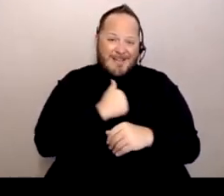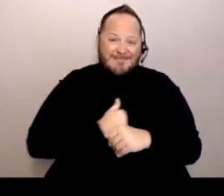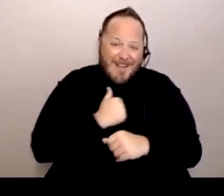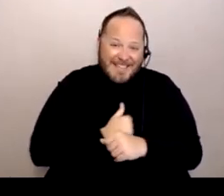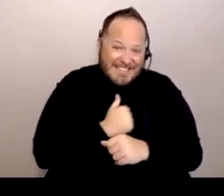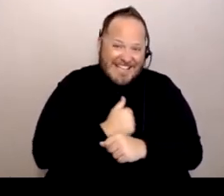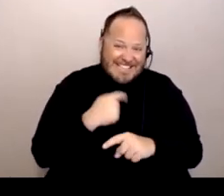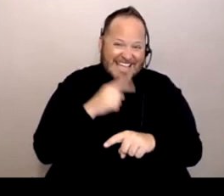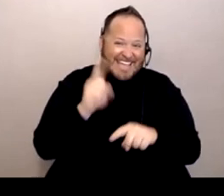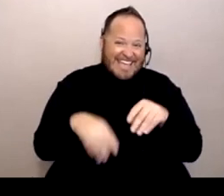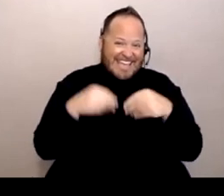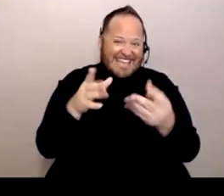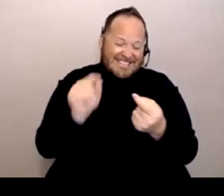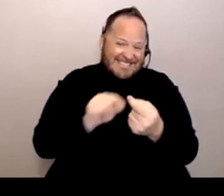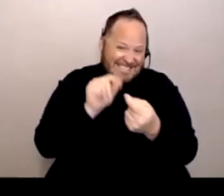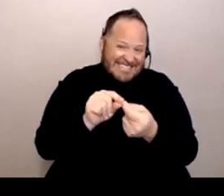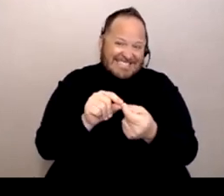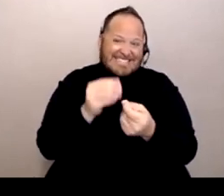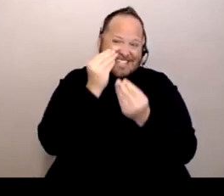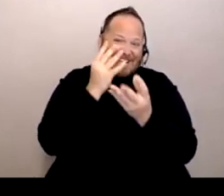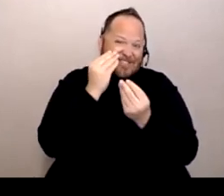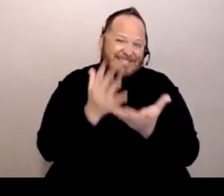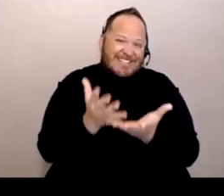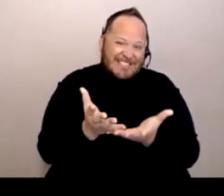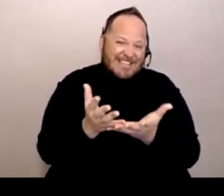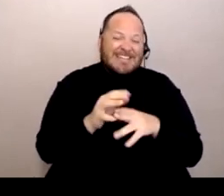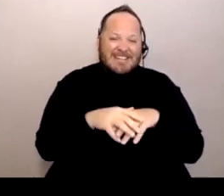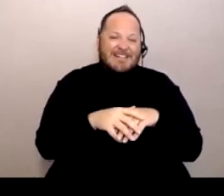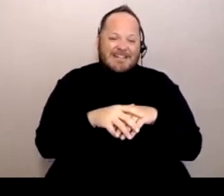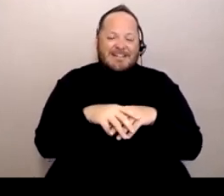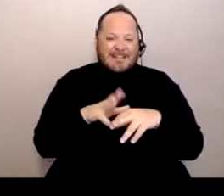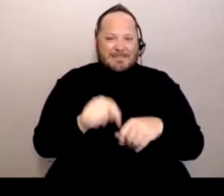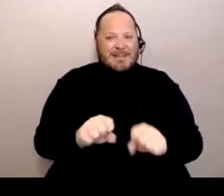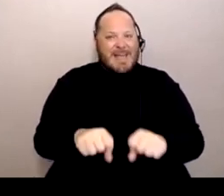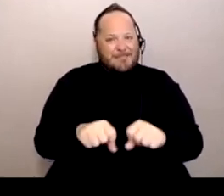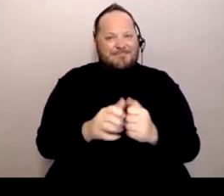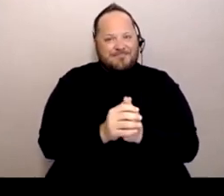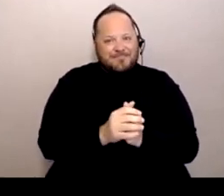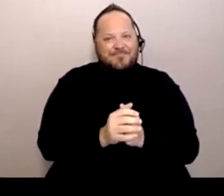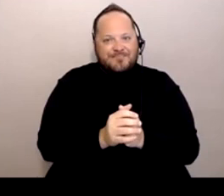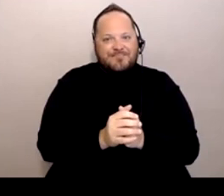much more concrete information, but yeah, just search it for your own county.